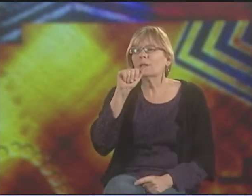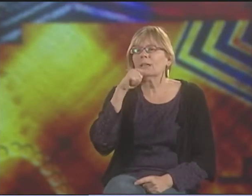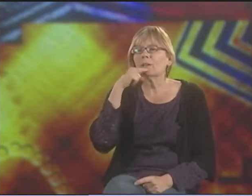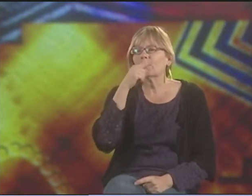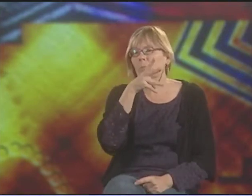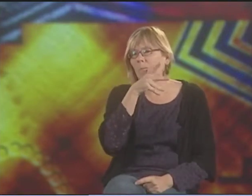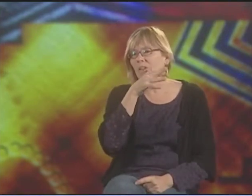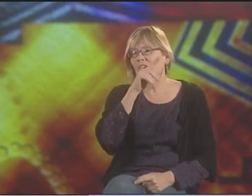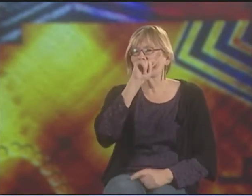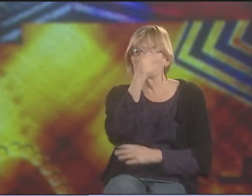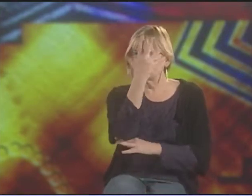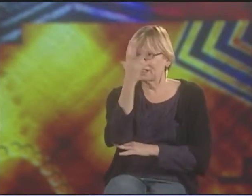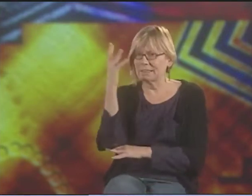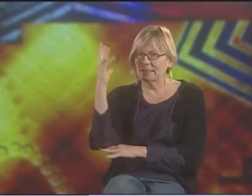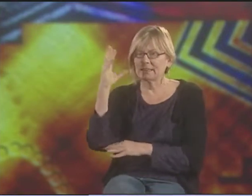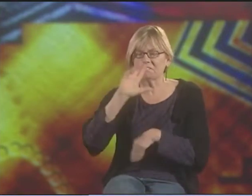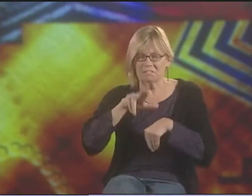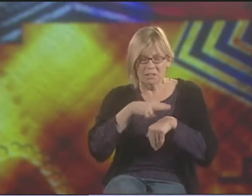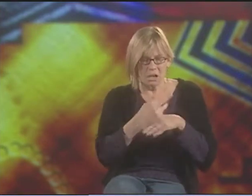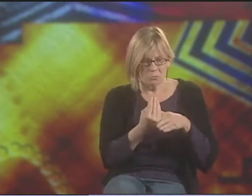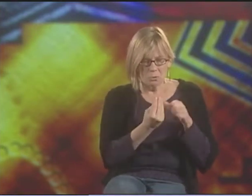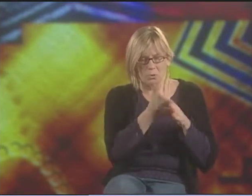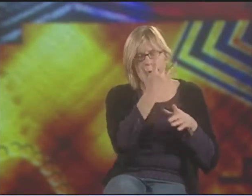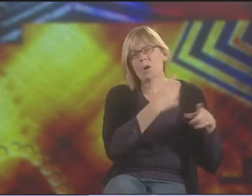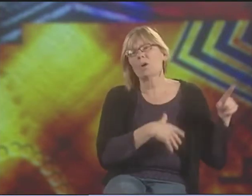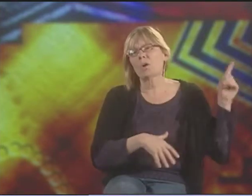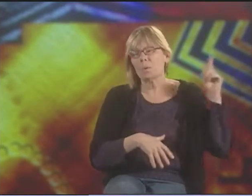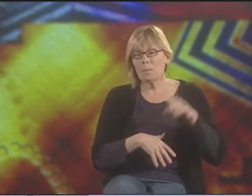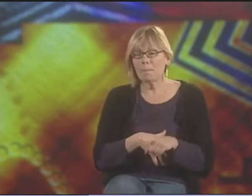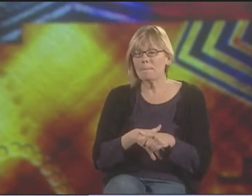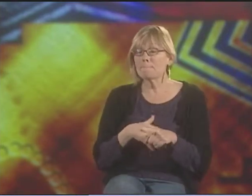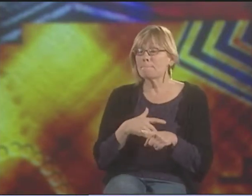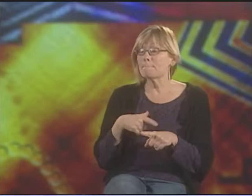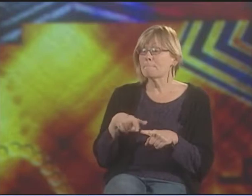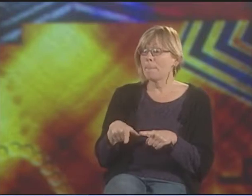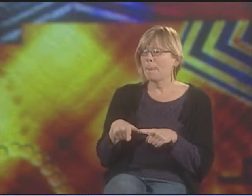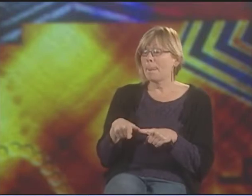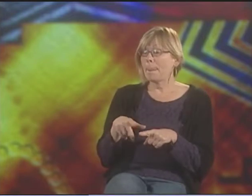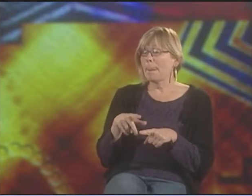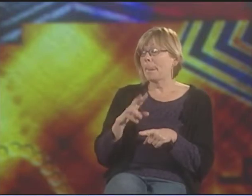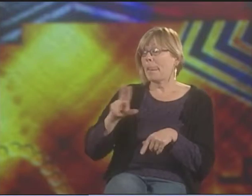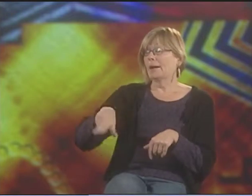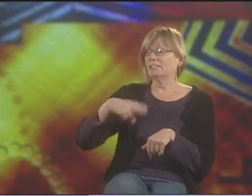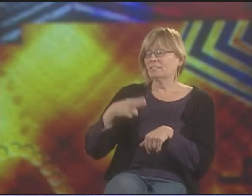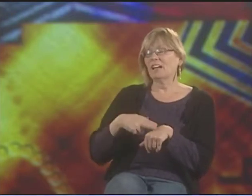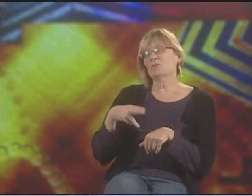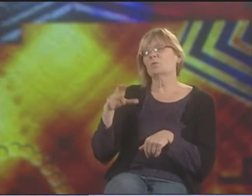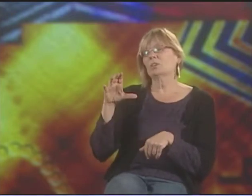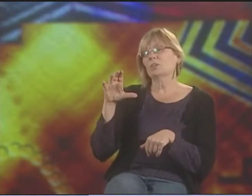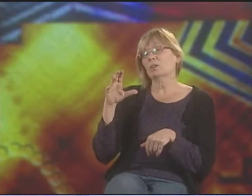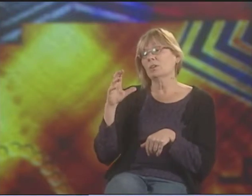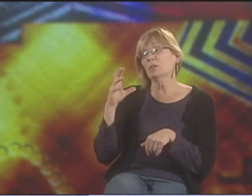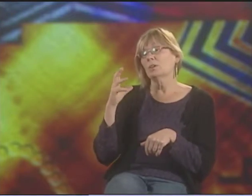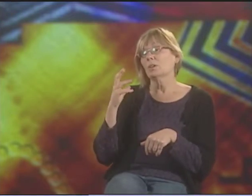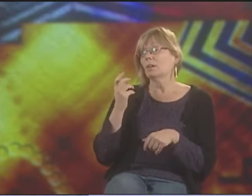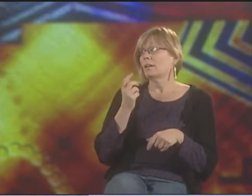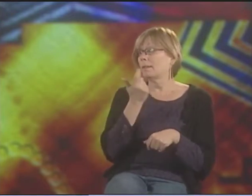"TO A HEARING MOTHER" USES THE TREE AS A SYMBOL OF GROWTH AND THE BOY